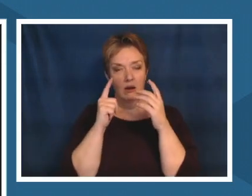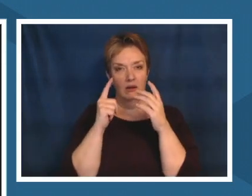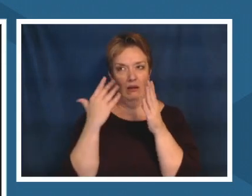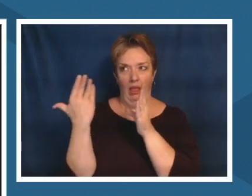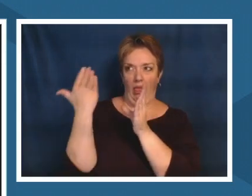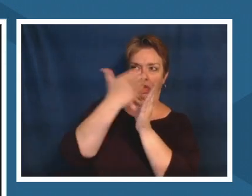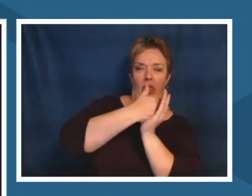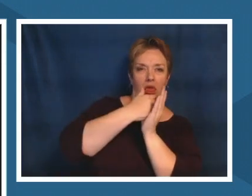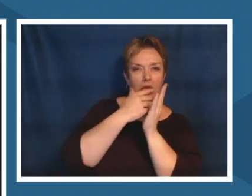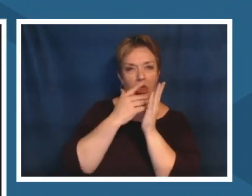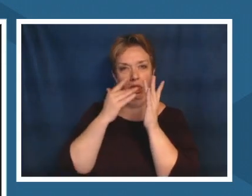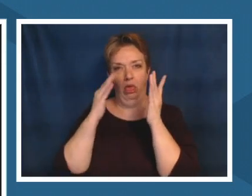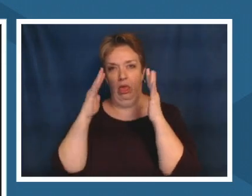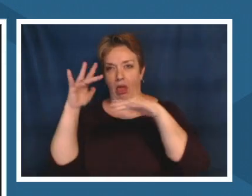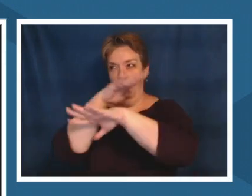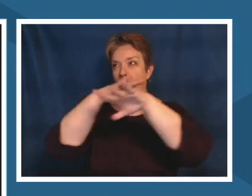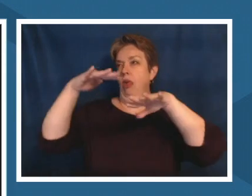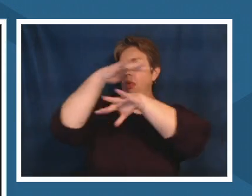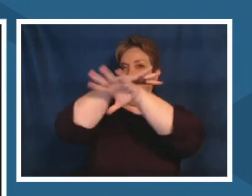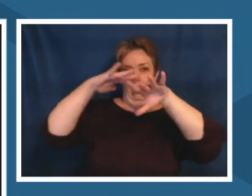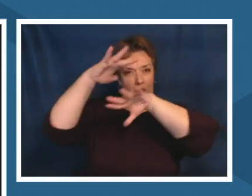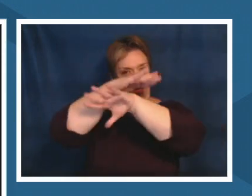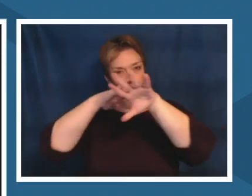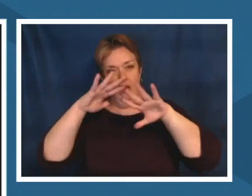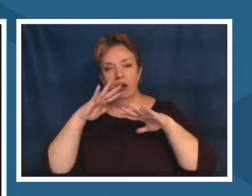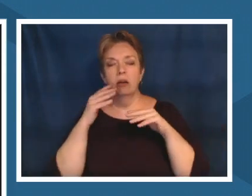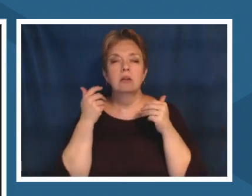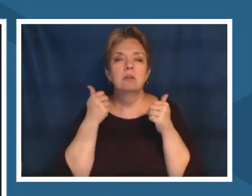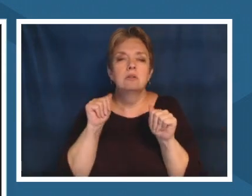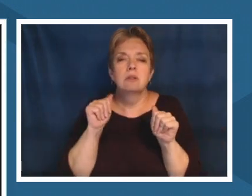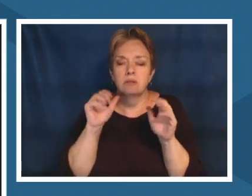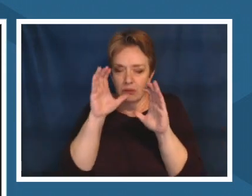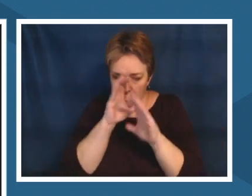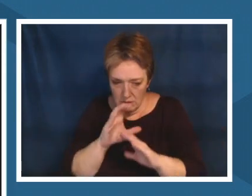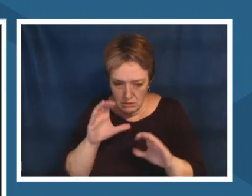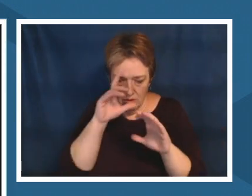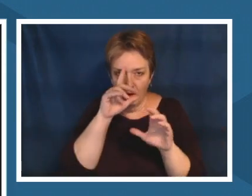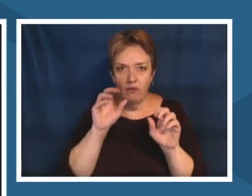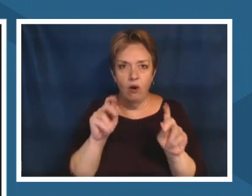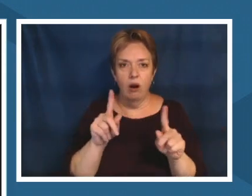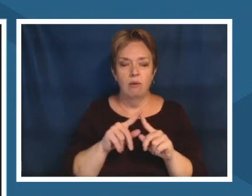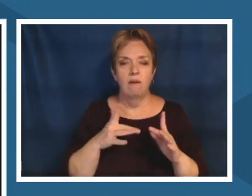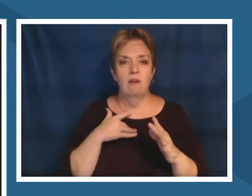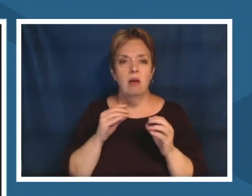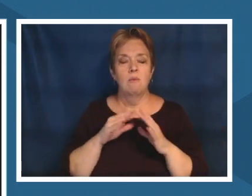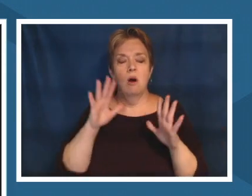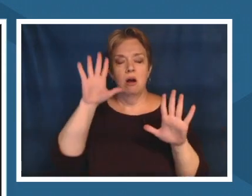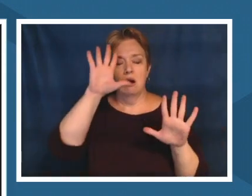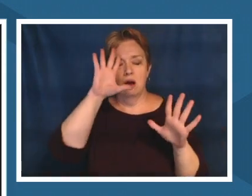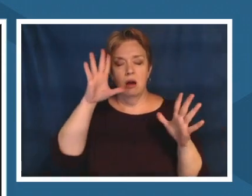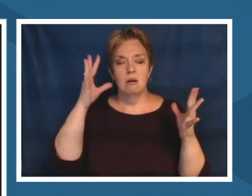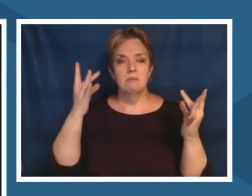it's all about finding opportunities to let ourselves be present